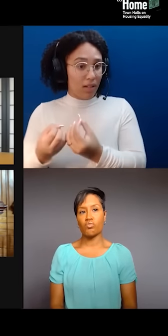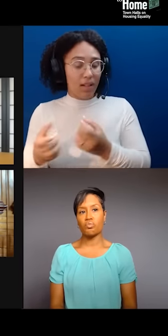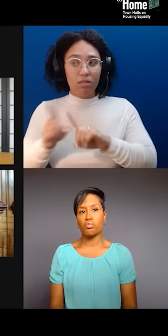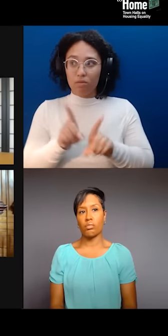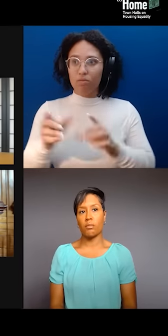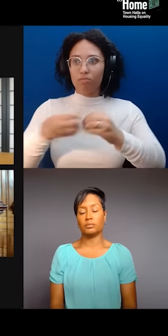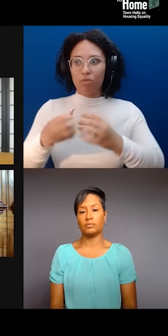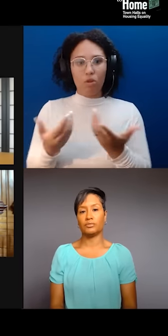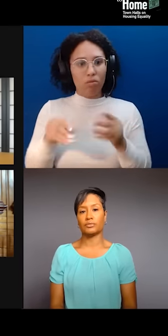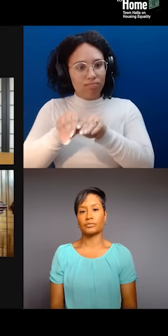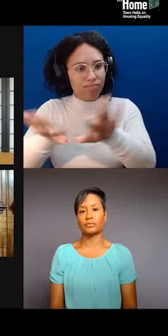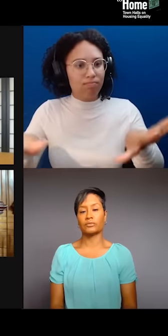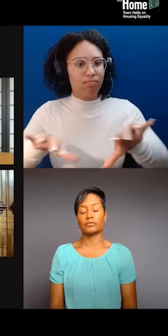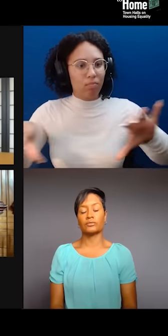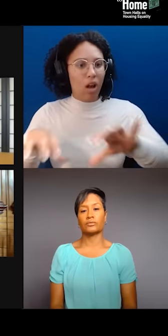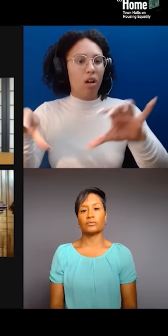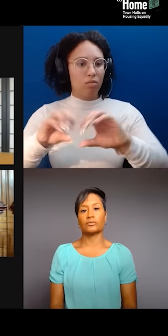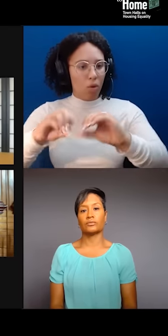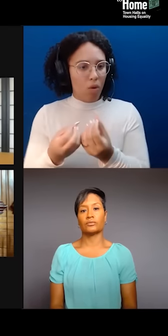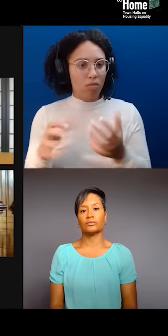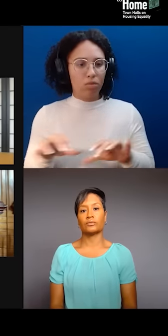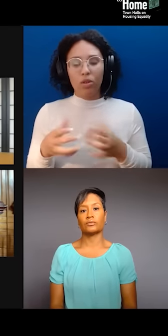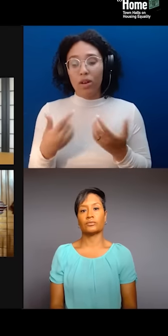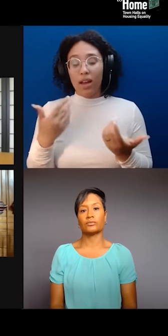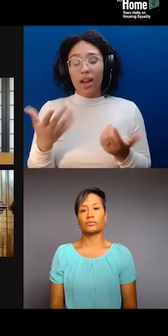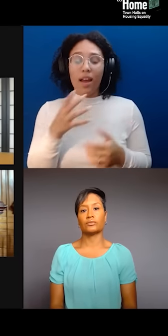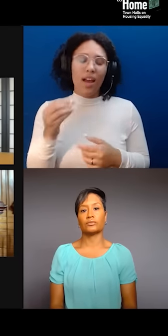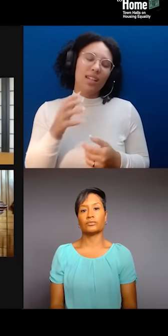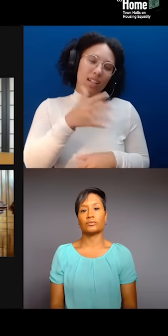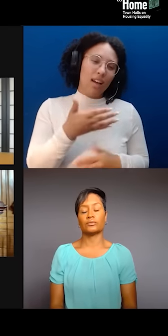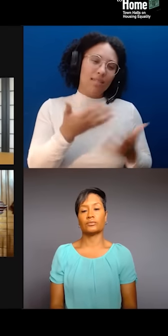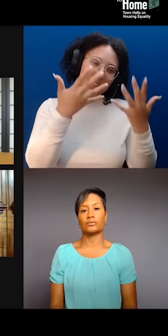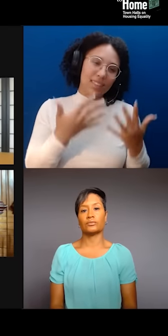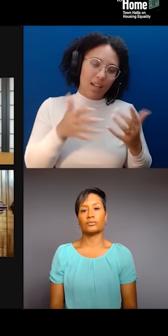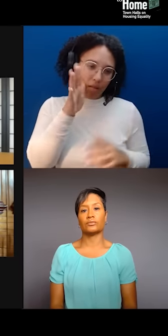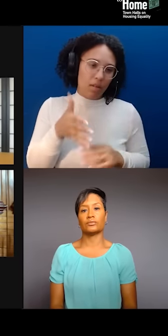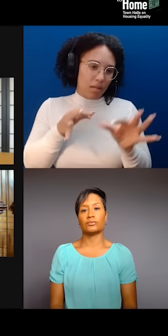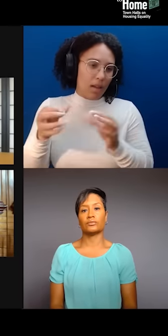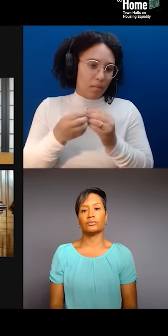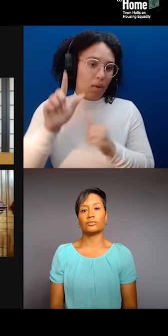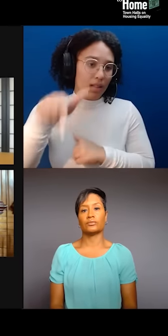And, you know, sadly, I'll talk a little bit about later, sadly, the largest towers are going up in Chinatown,